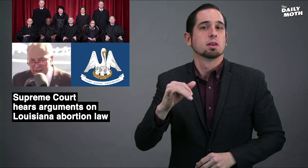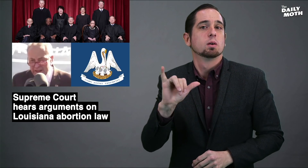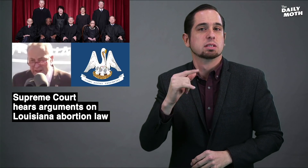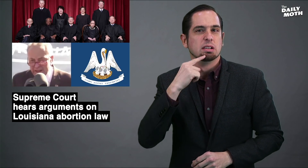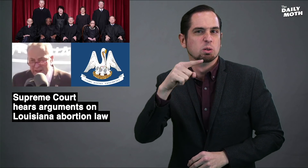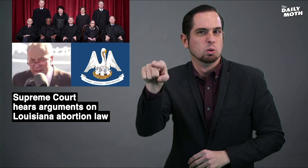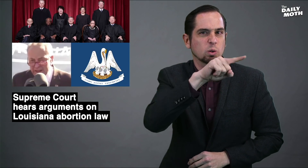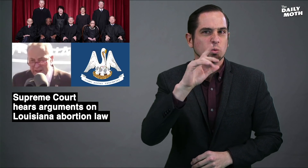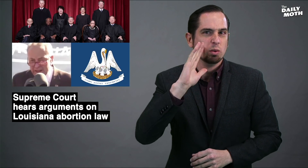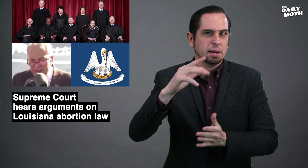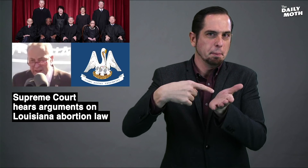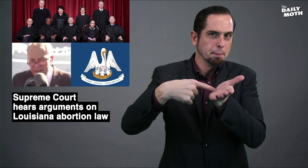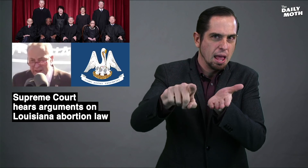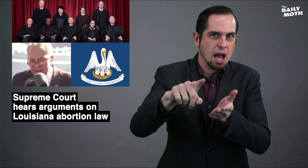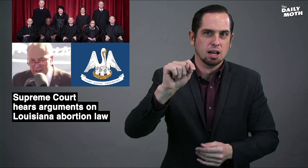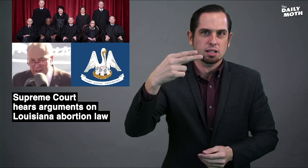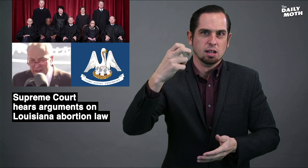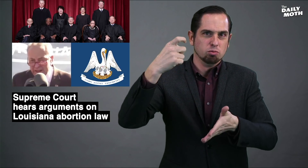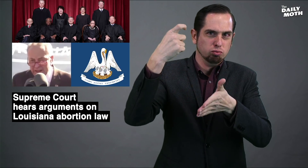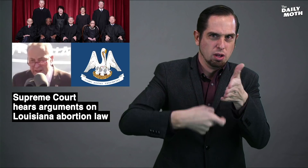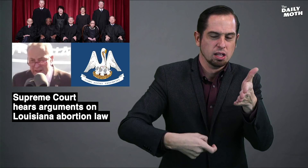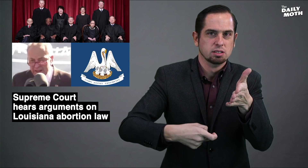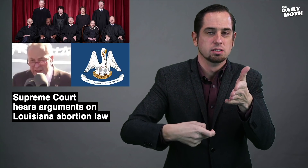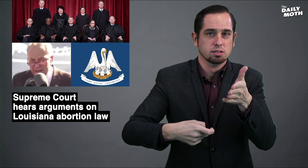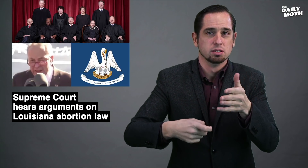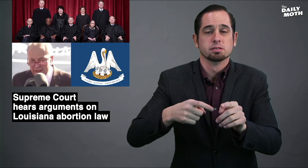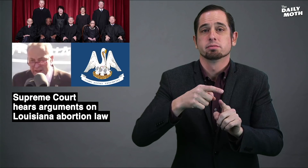and that they would "pay the price."